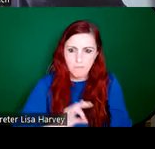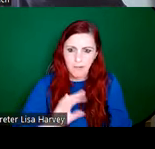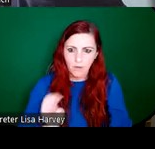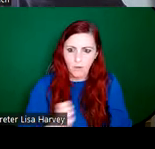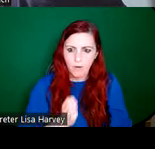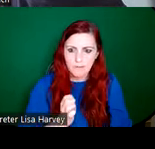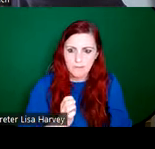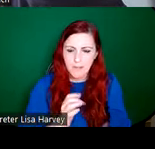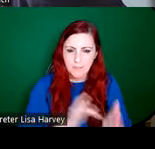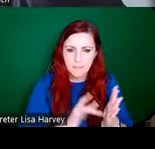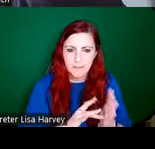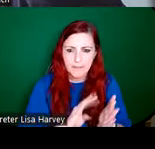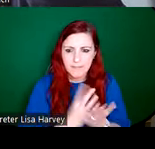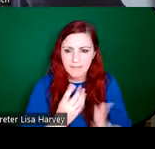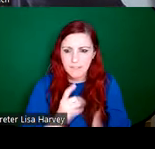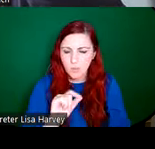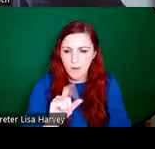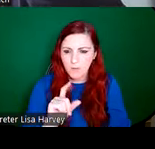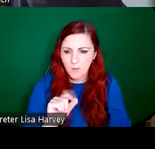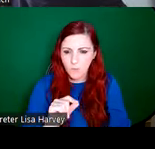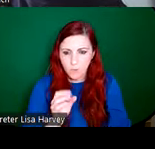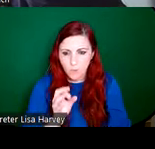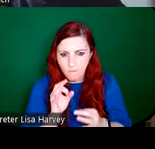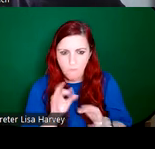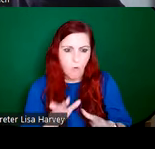early, mid 1920s, because, of course, many lives have been tragically tragically